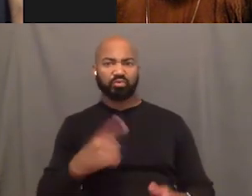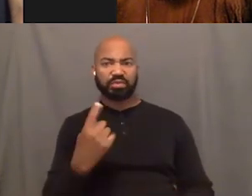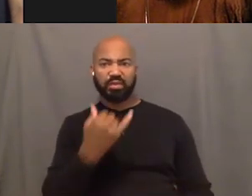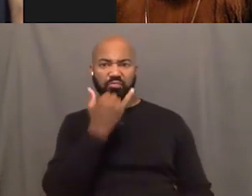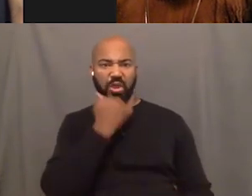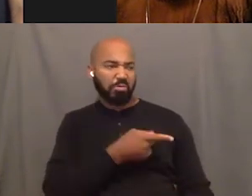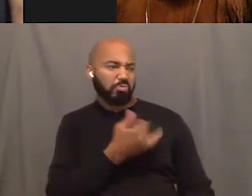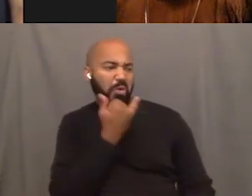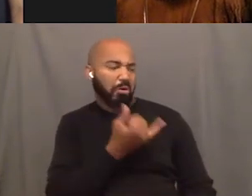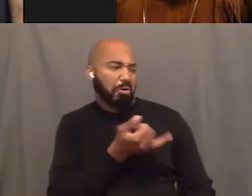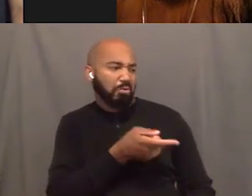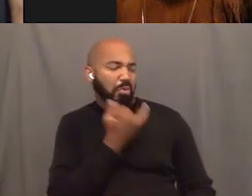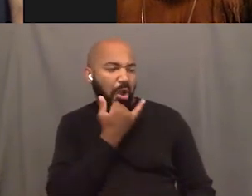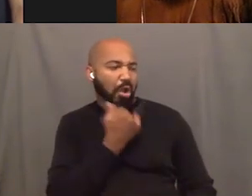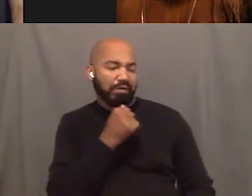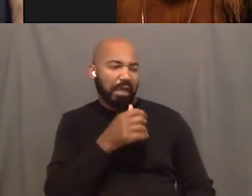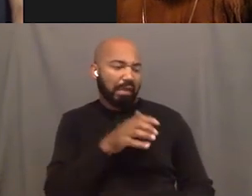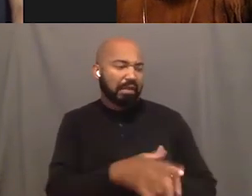Or I don't have enough sugar.